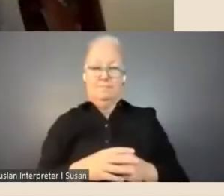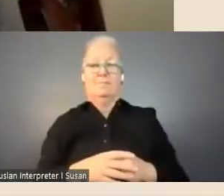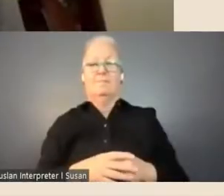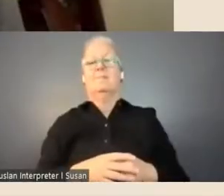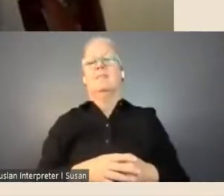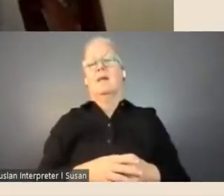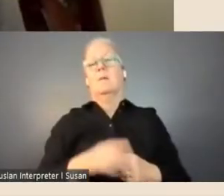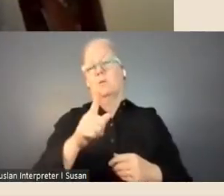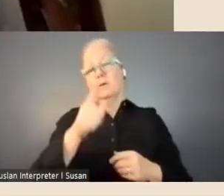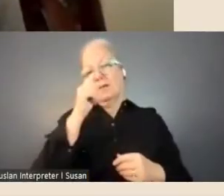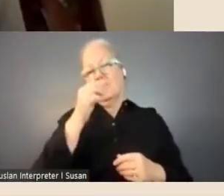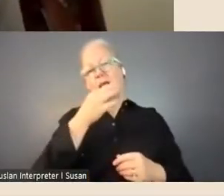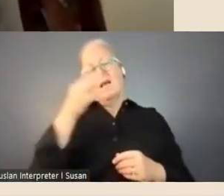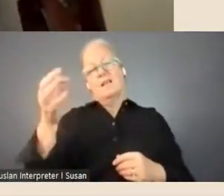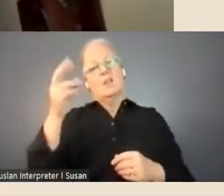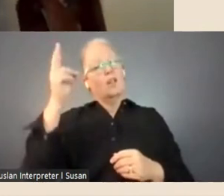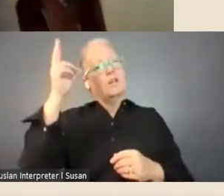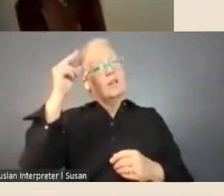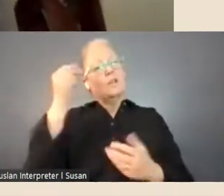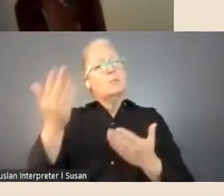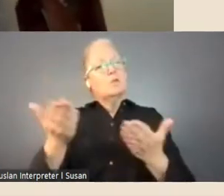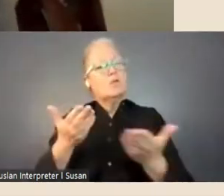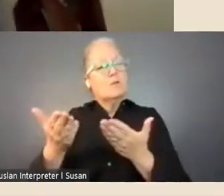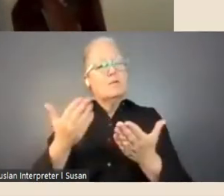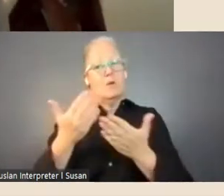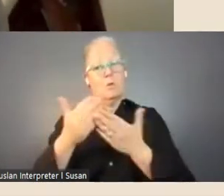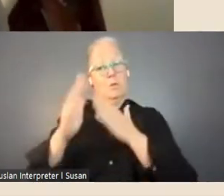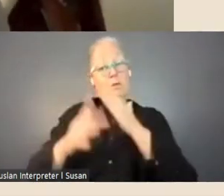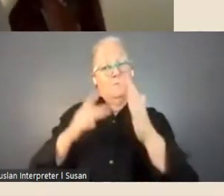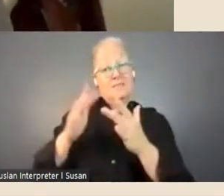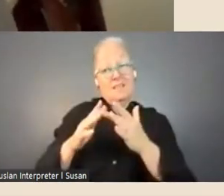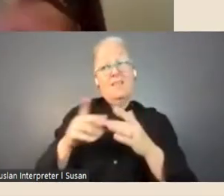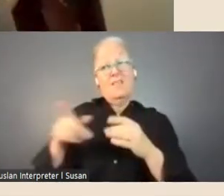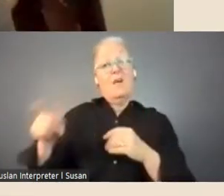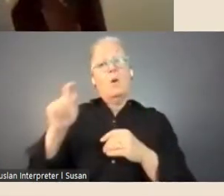service on the website where people will answer your questions and also help direct you to